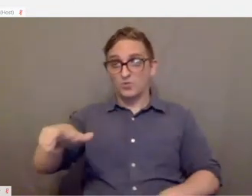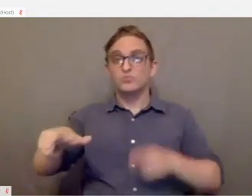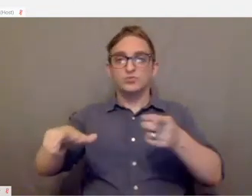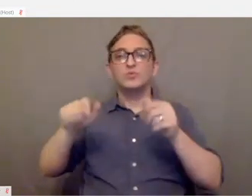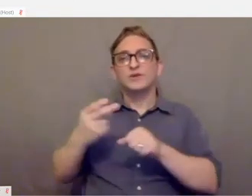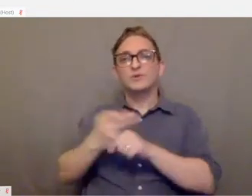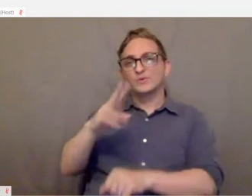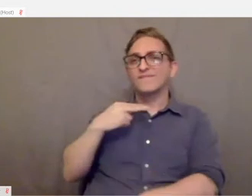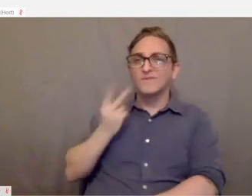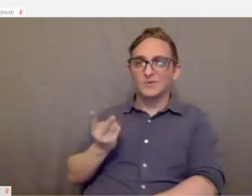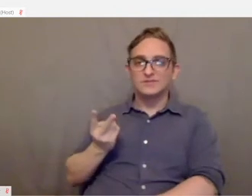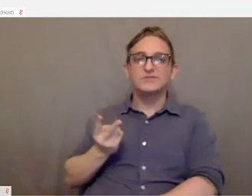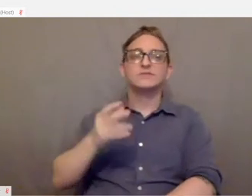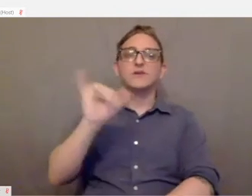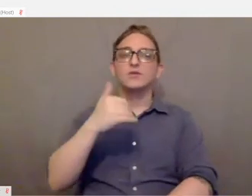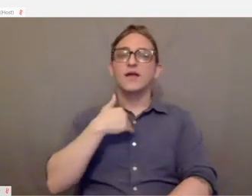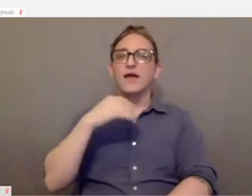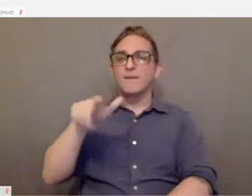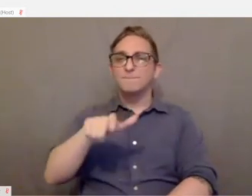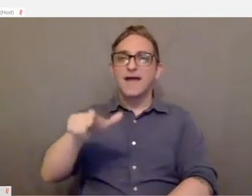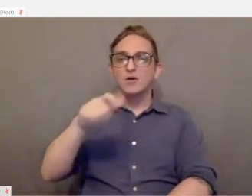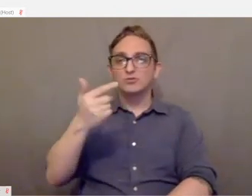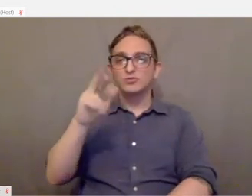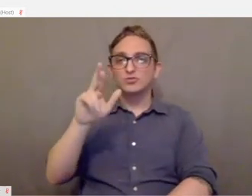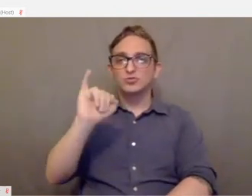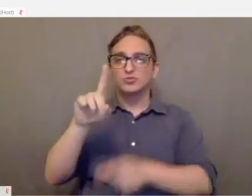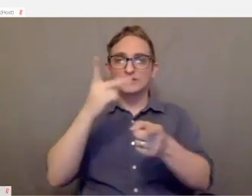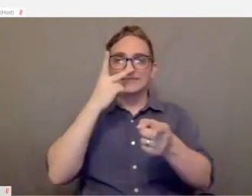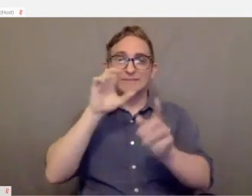There's also mouse grid which is what I have pictured here on the right.